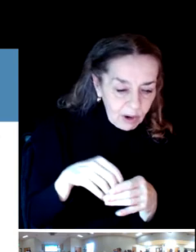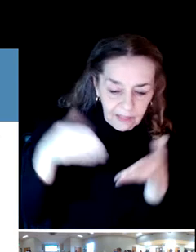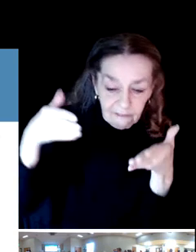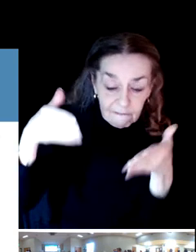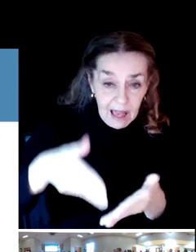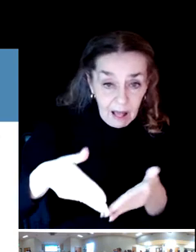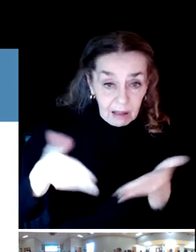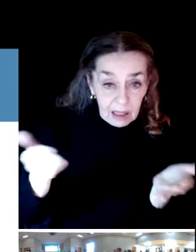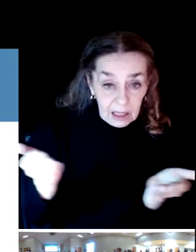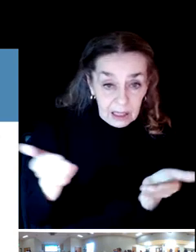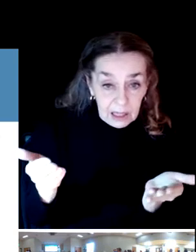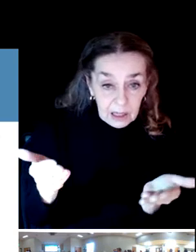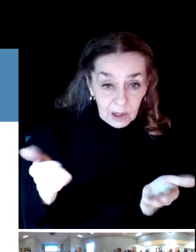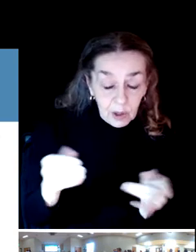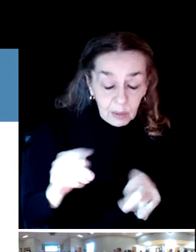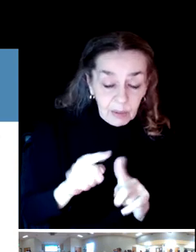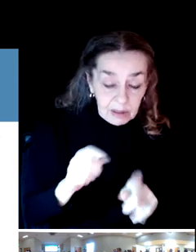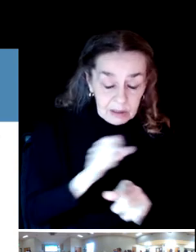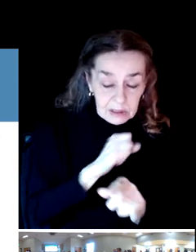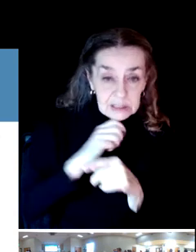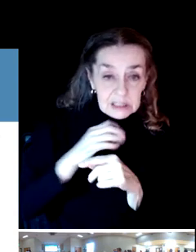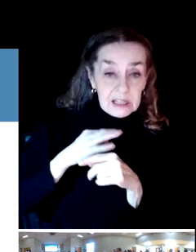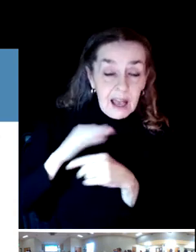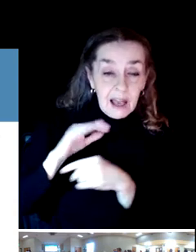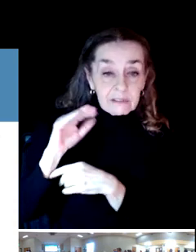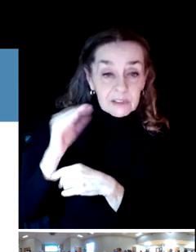the staff seemed to really, really give it their best effort.